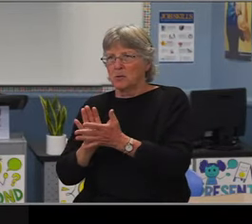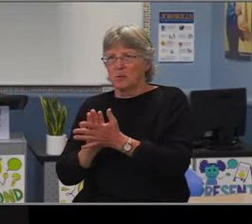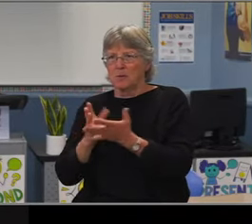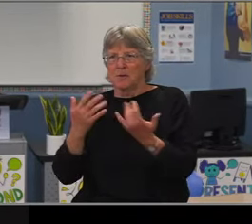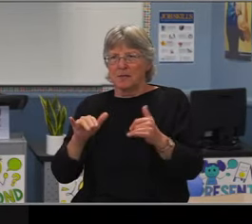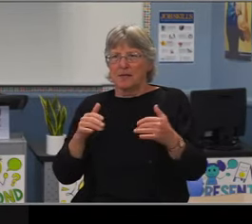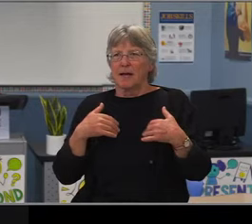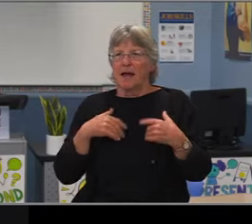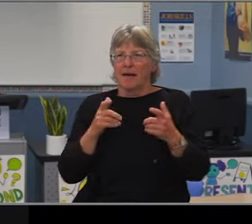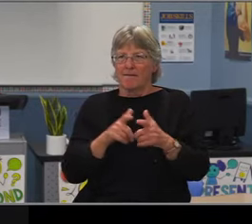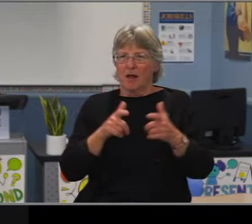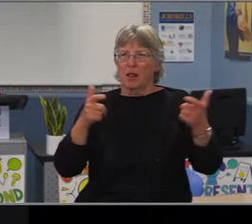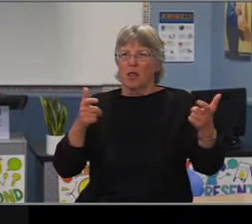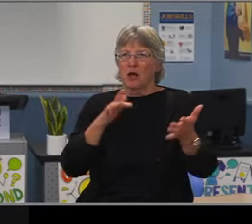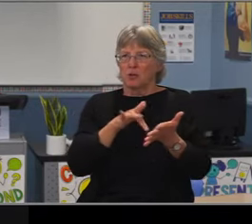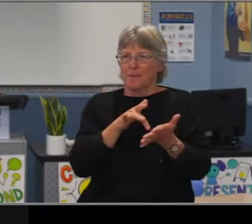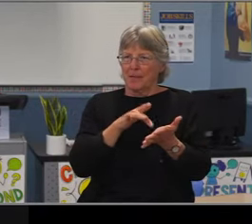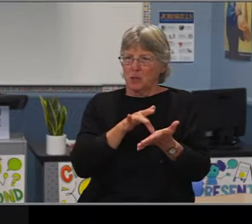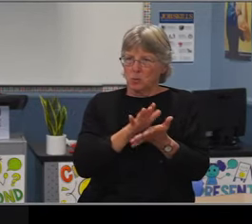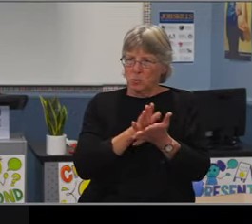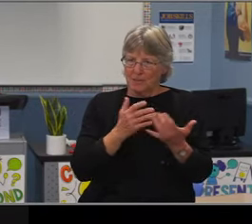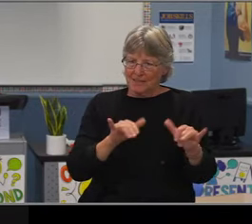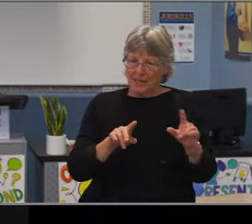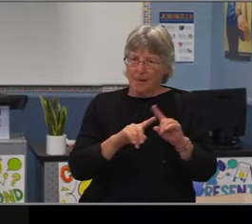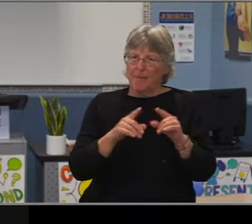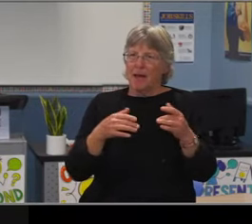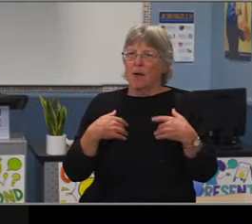Dr. Williams? Aye I vote, Aye.